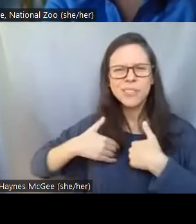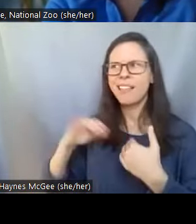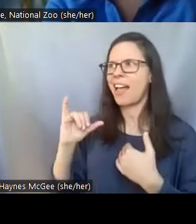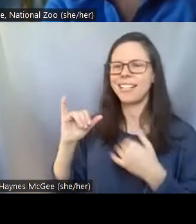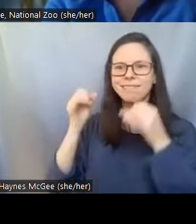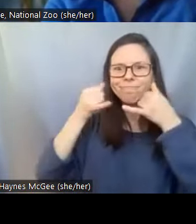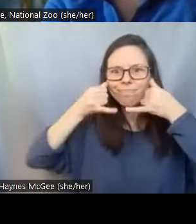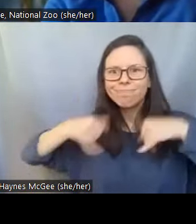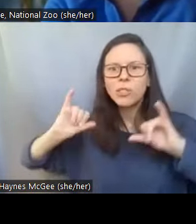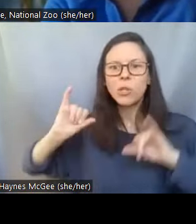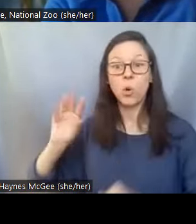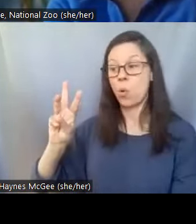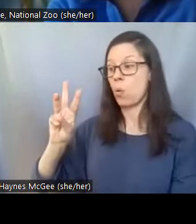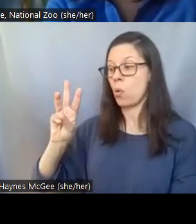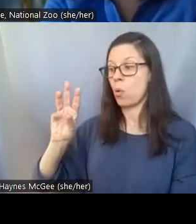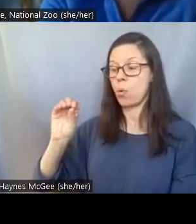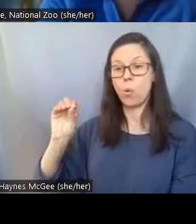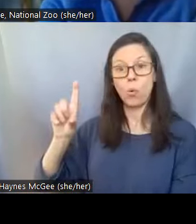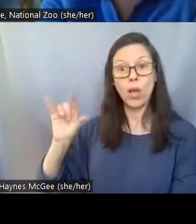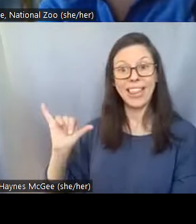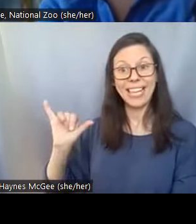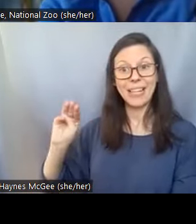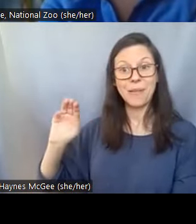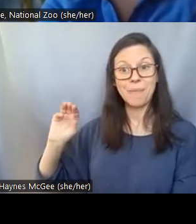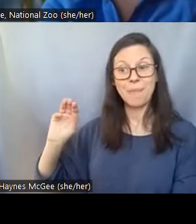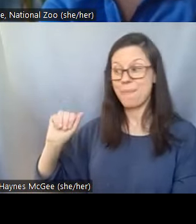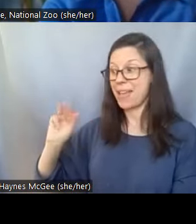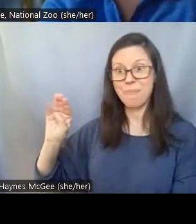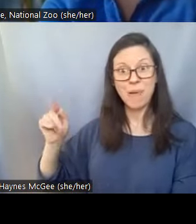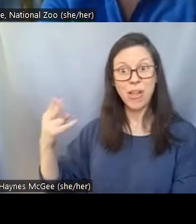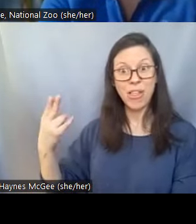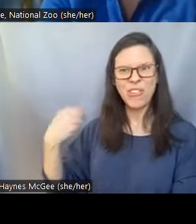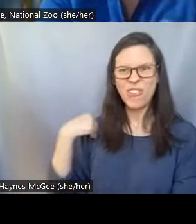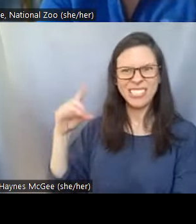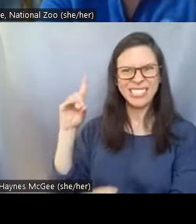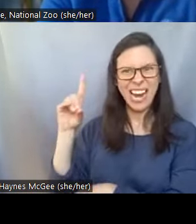Pei-Chih: Well so like a Jurassic Park situation? >>Shellie: Yeah